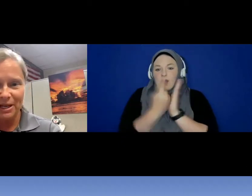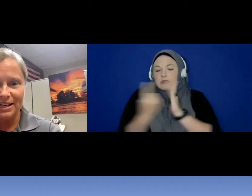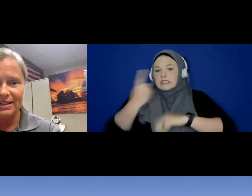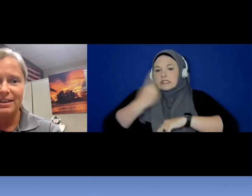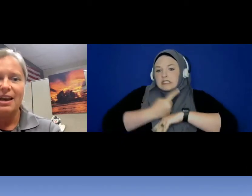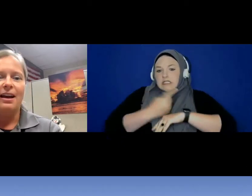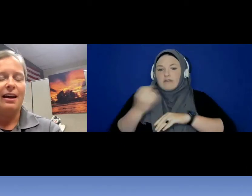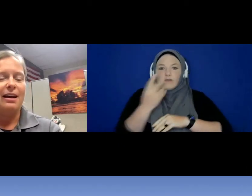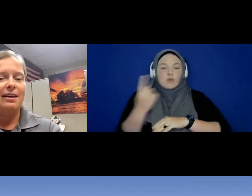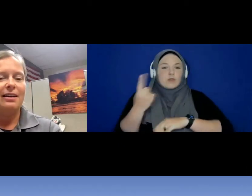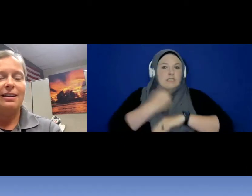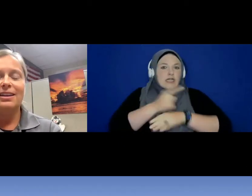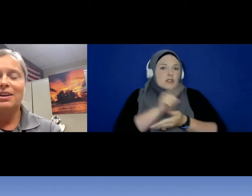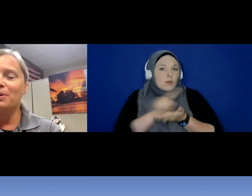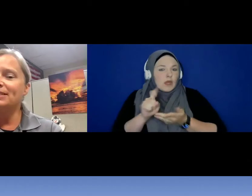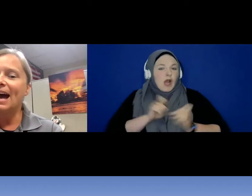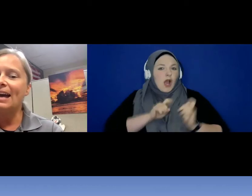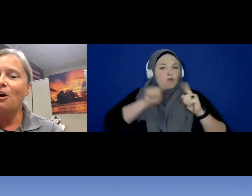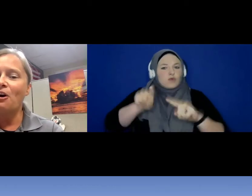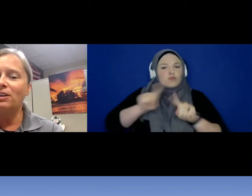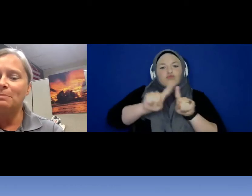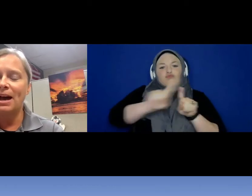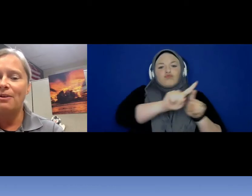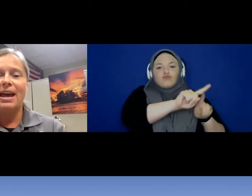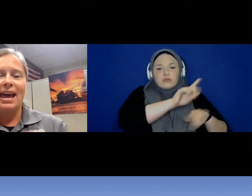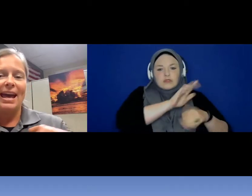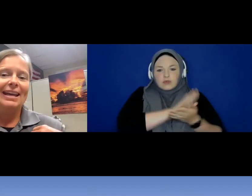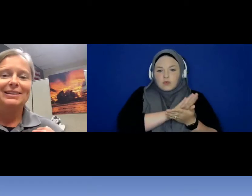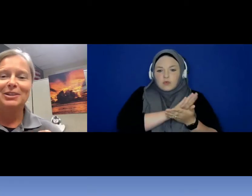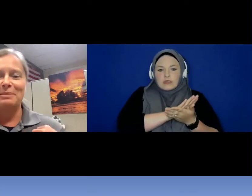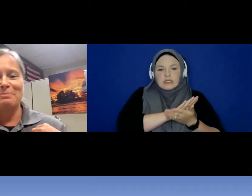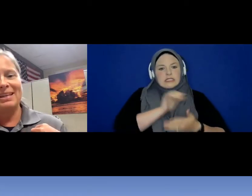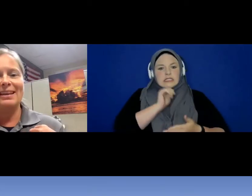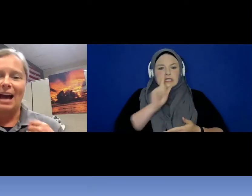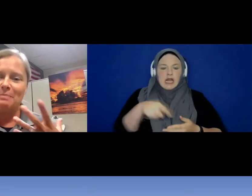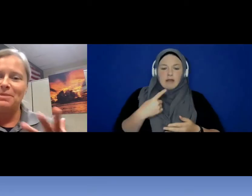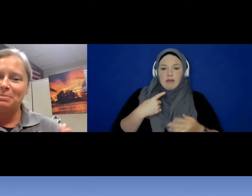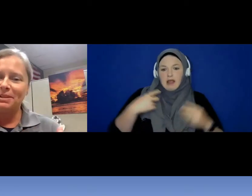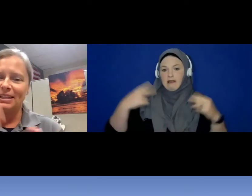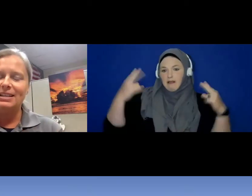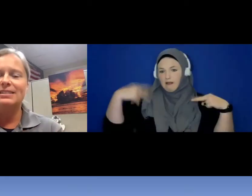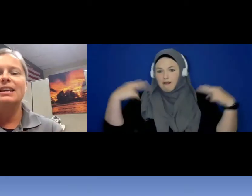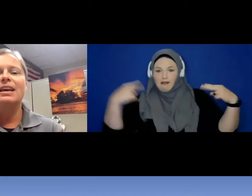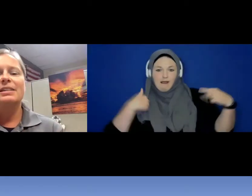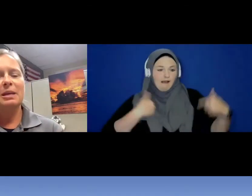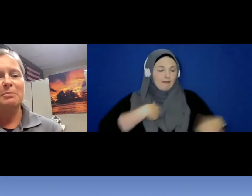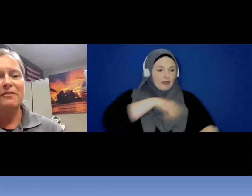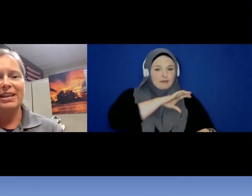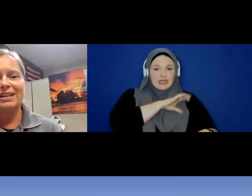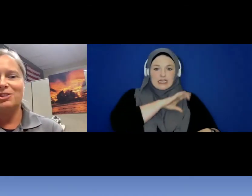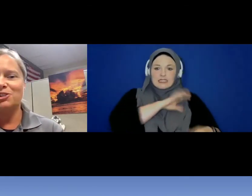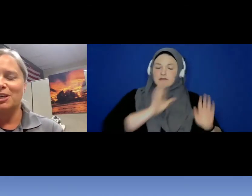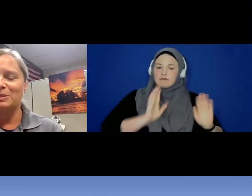week. You know, it's not all about hey look at me, I am the police. Some of it is just